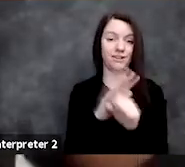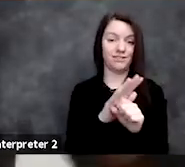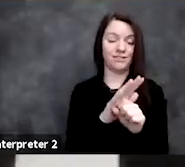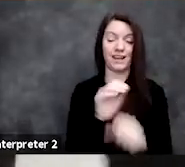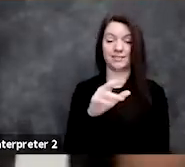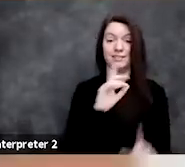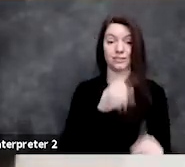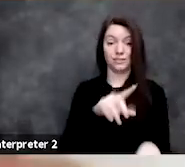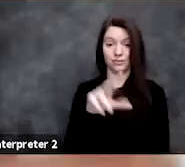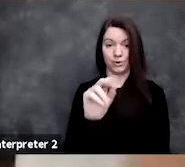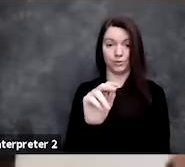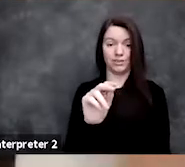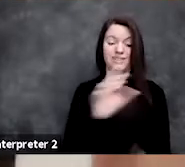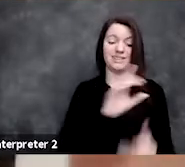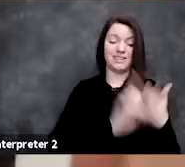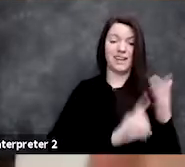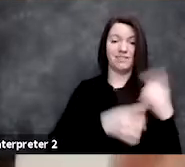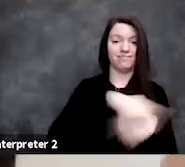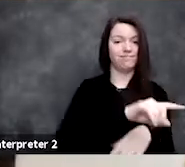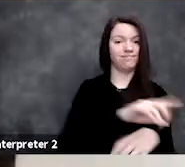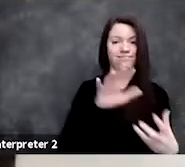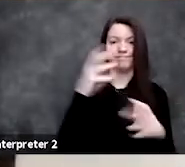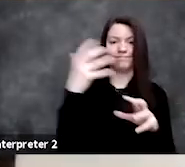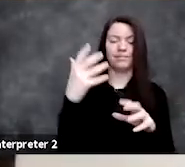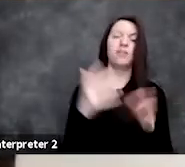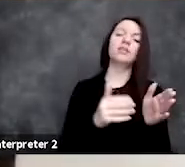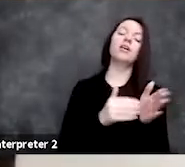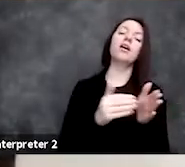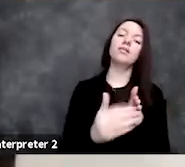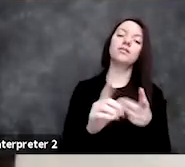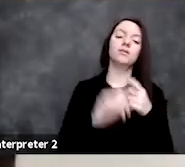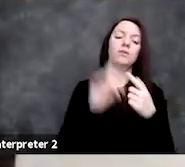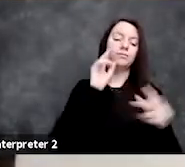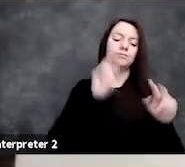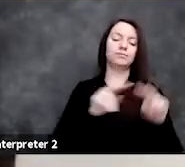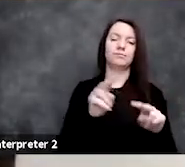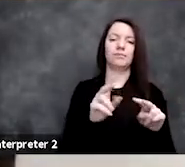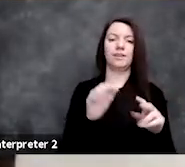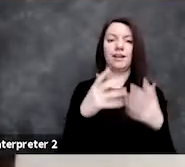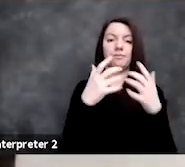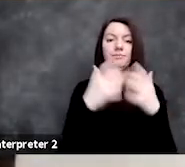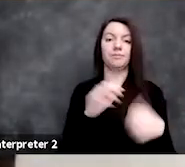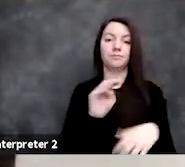like a lot of times when you look at out-of-the-box machine learning approaches,